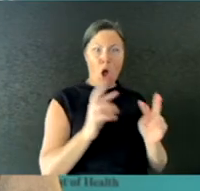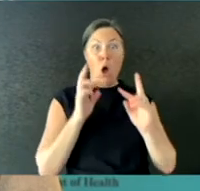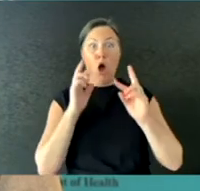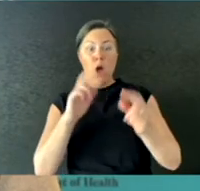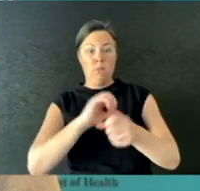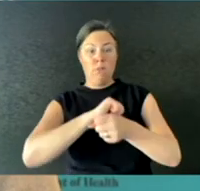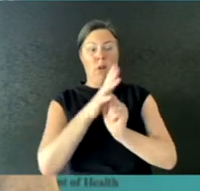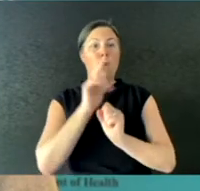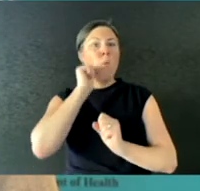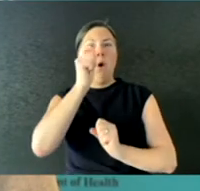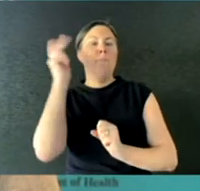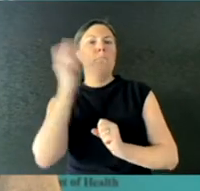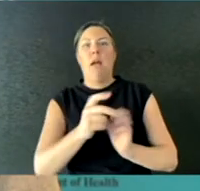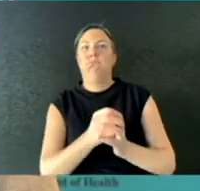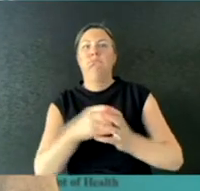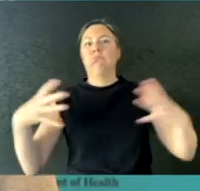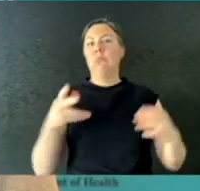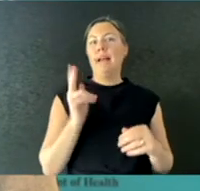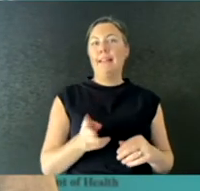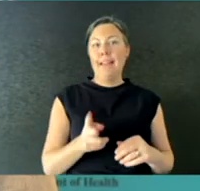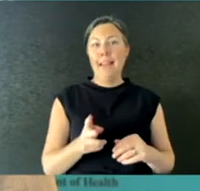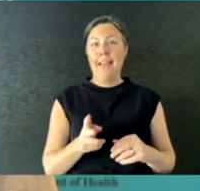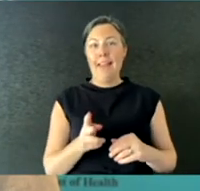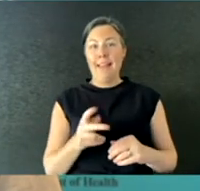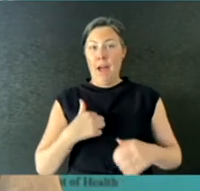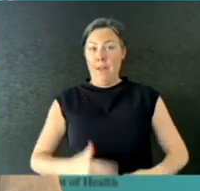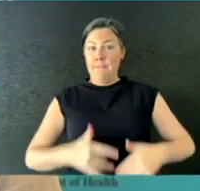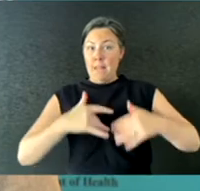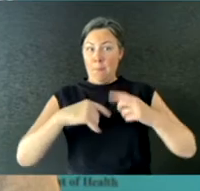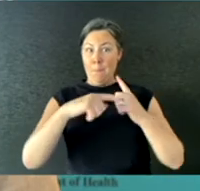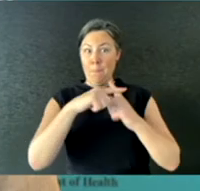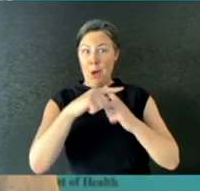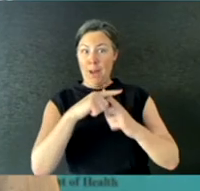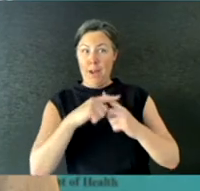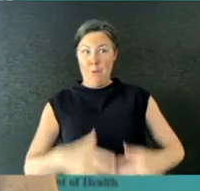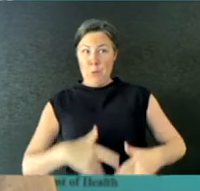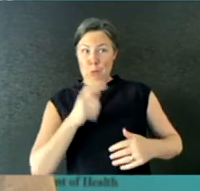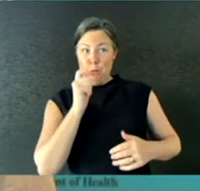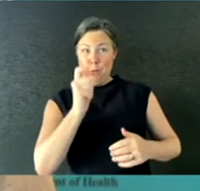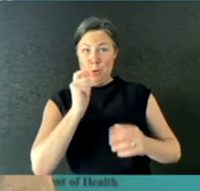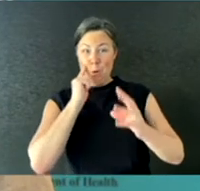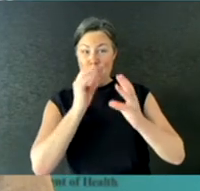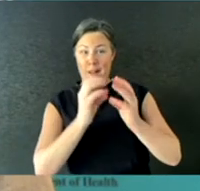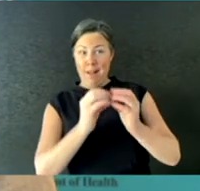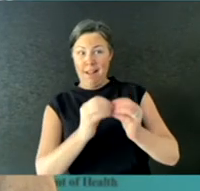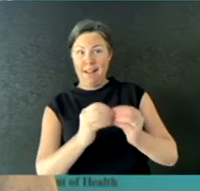This light at the end of the tunnel is getting closer every day. We would, as we always do, ask for your patience.